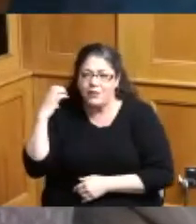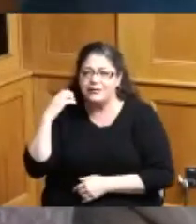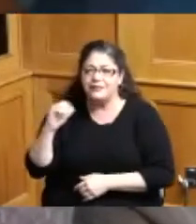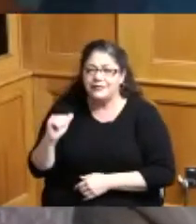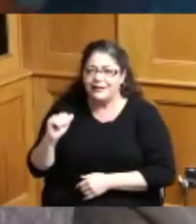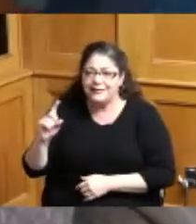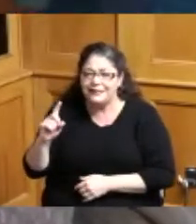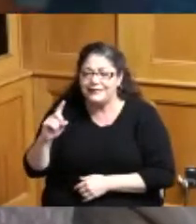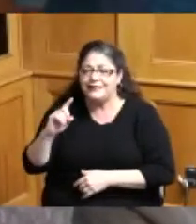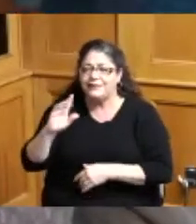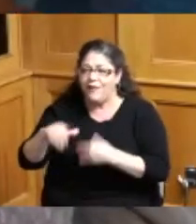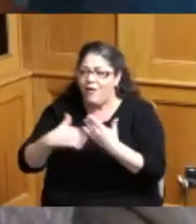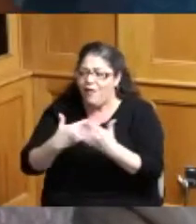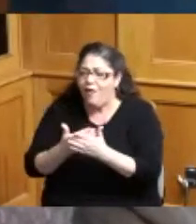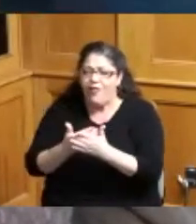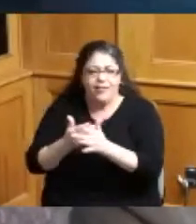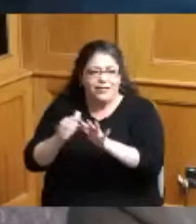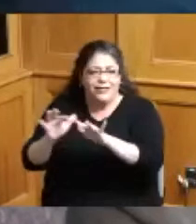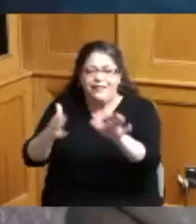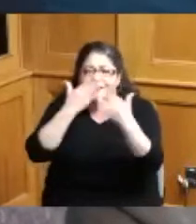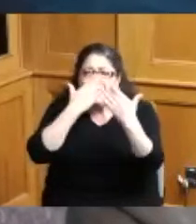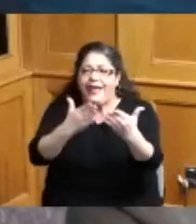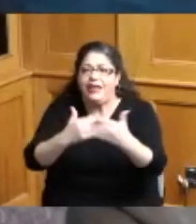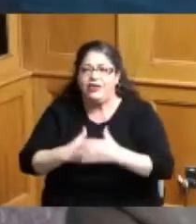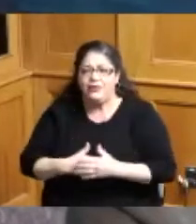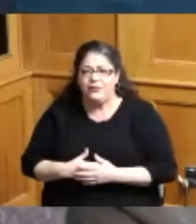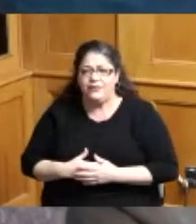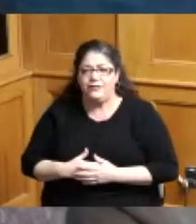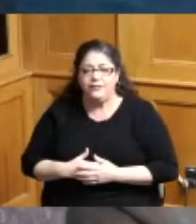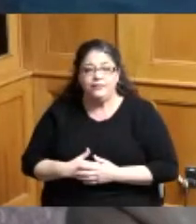thank you for all that you're doing because as Commissioner Reece says these kids are the future